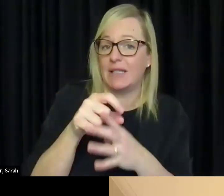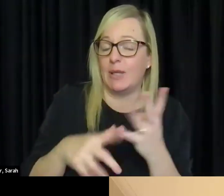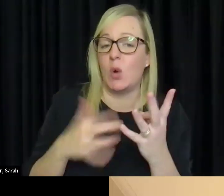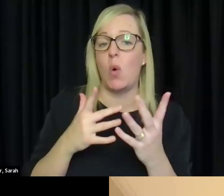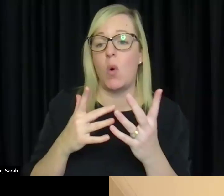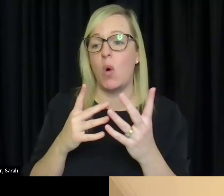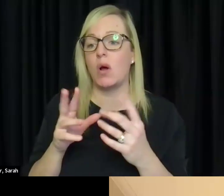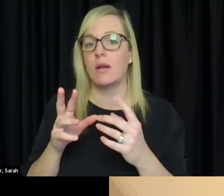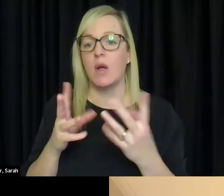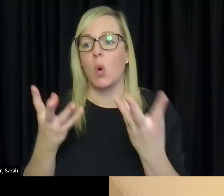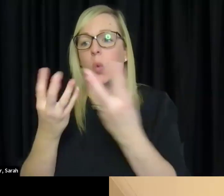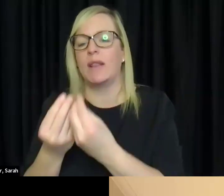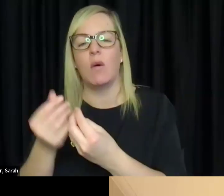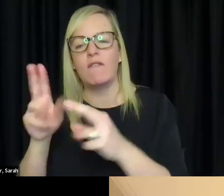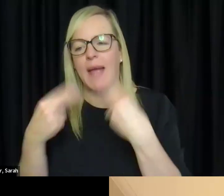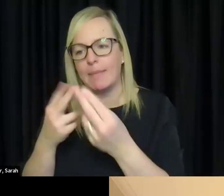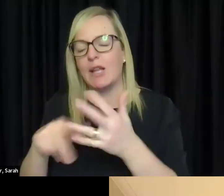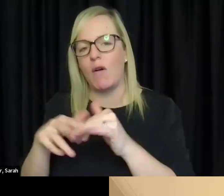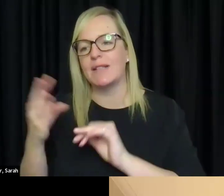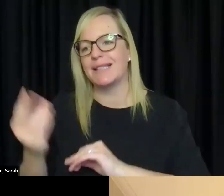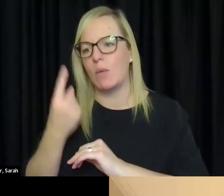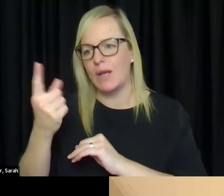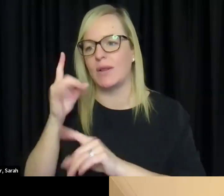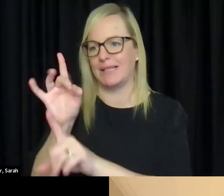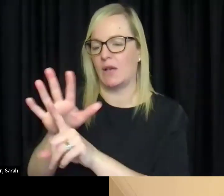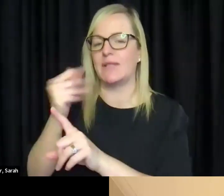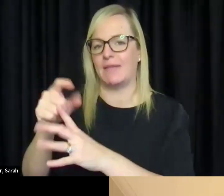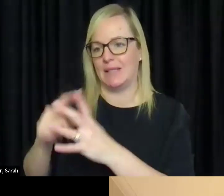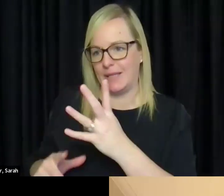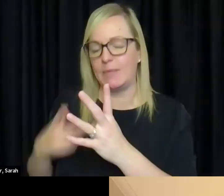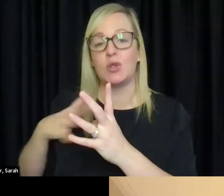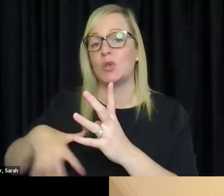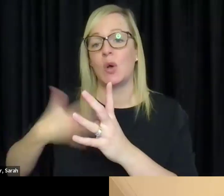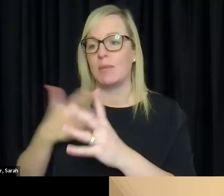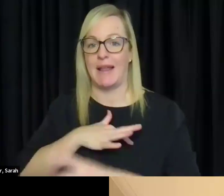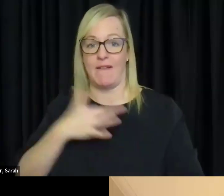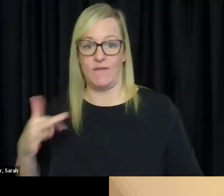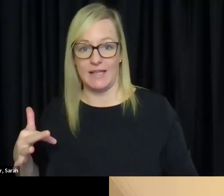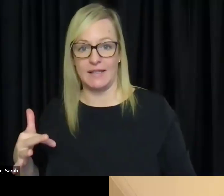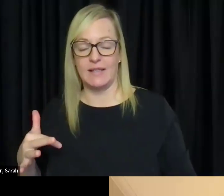you don't say things that would be offensive or incorrect. So I know you kind of already